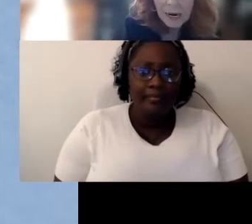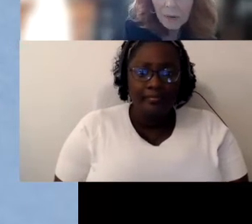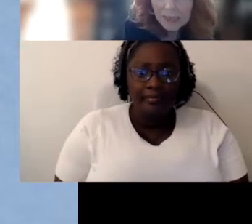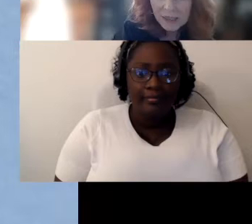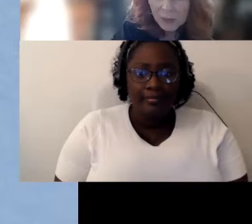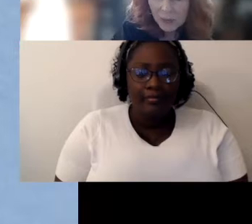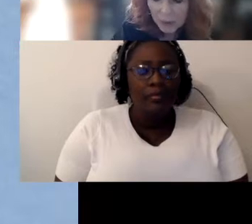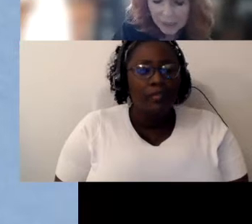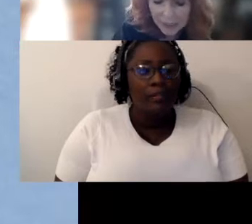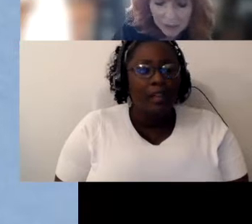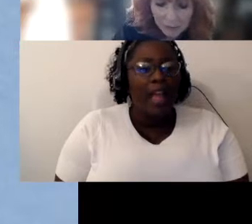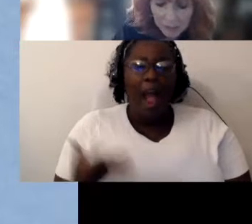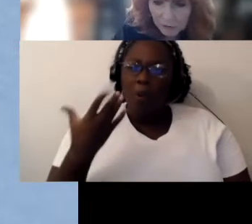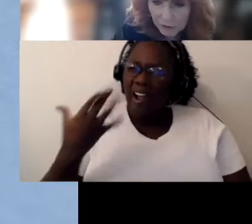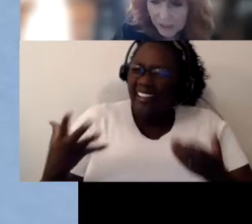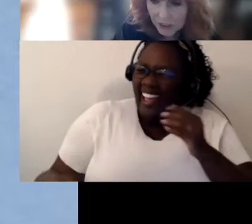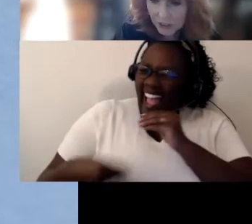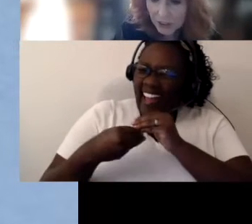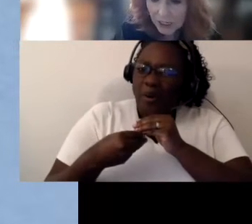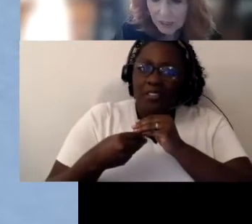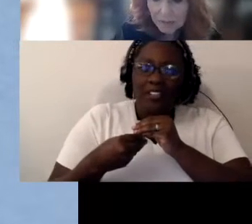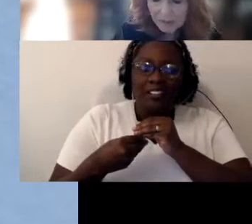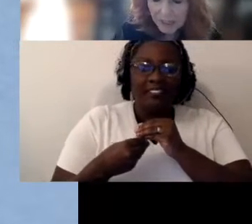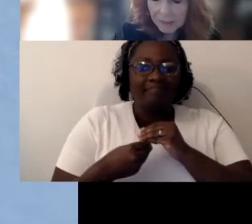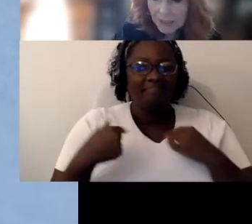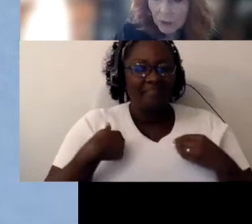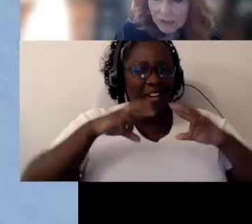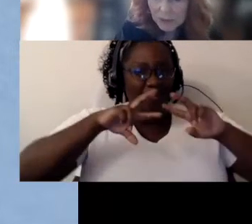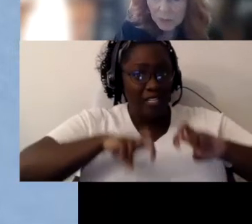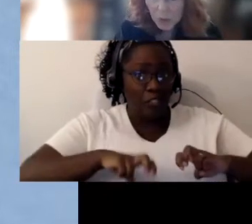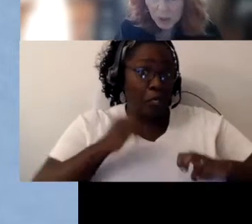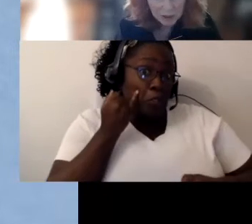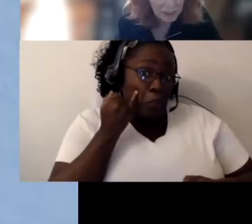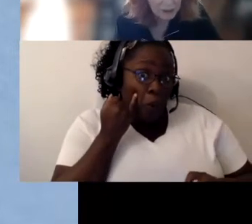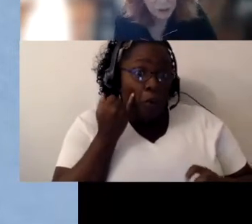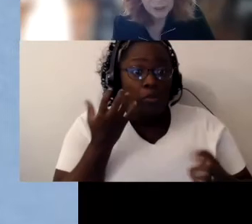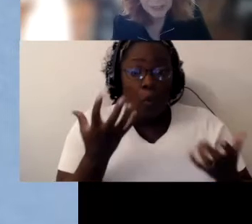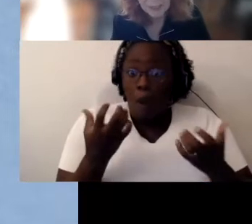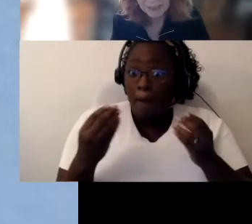I wanted to throw in here a little bit of research if anybody wants more Jude Nicholas